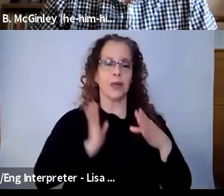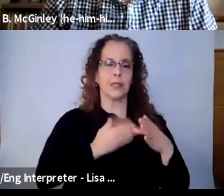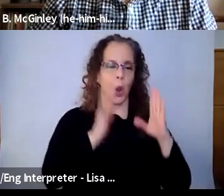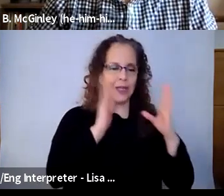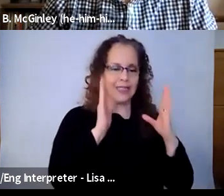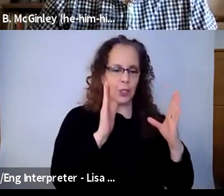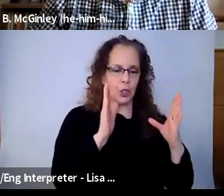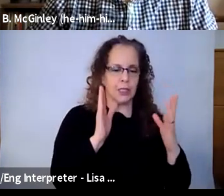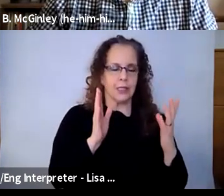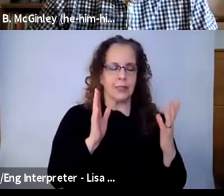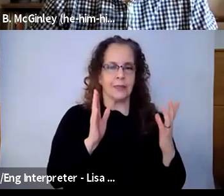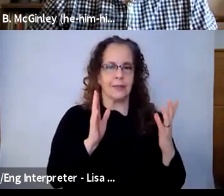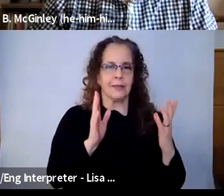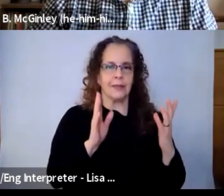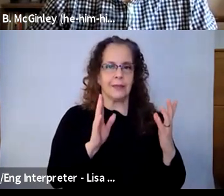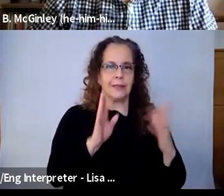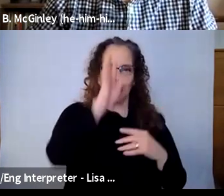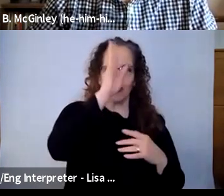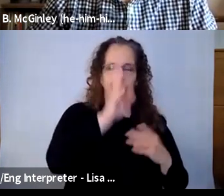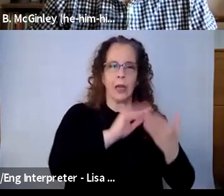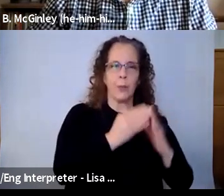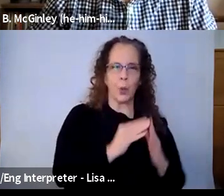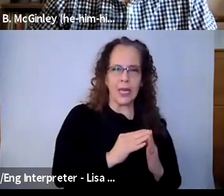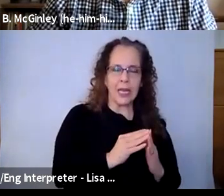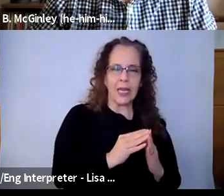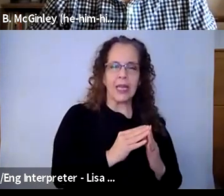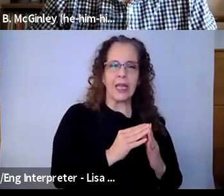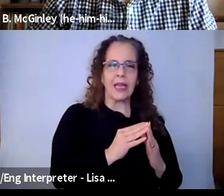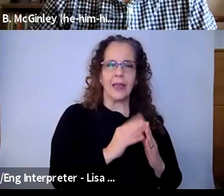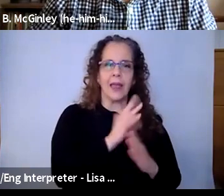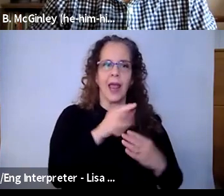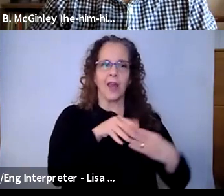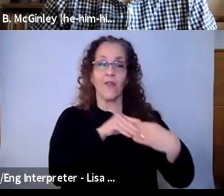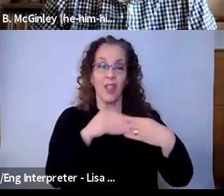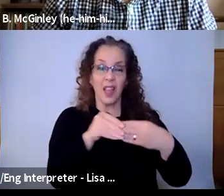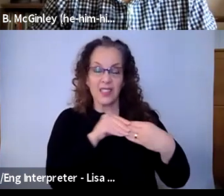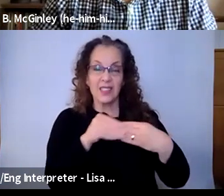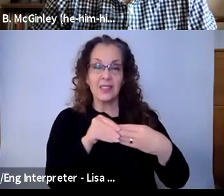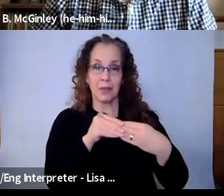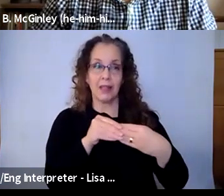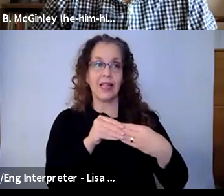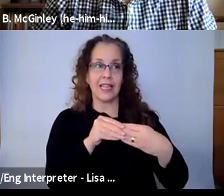community and flexibility weren't goals of our education